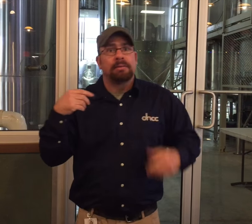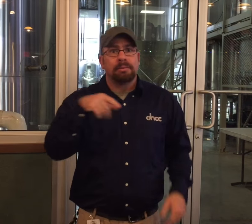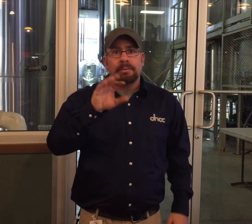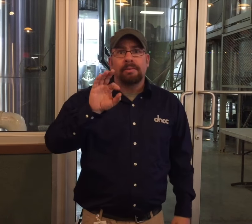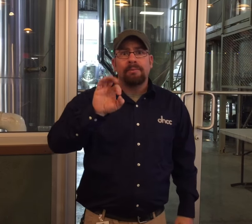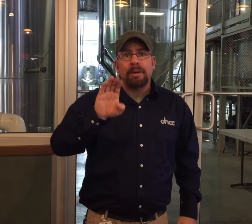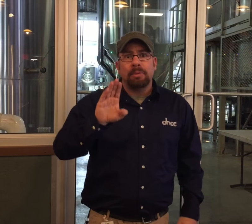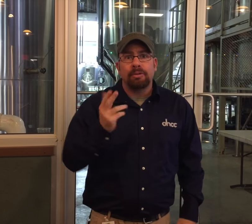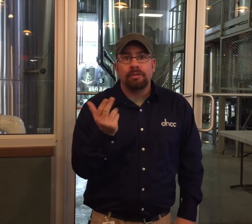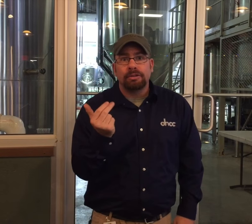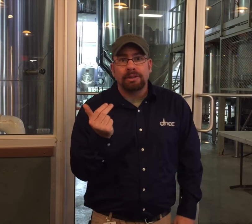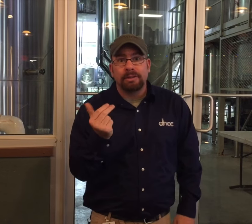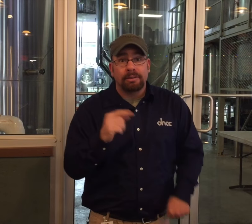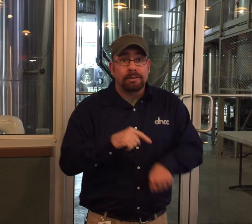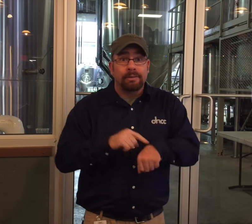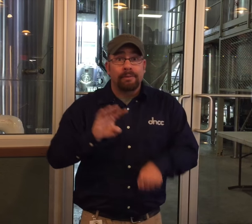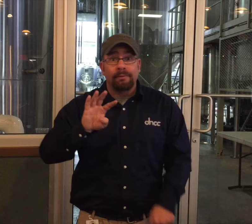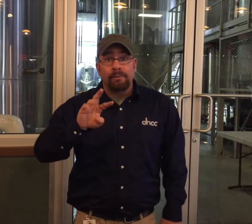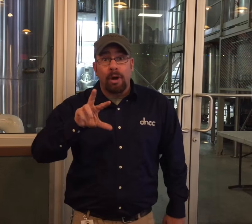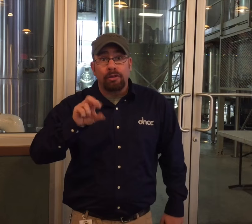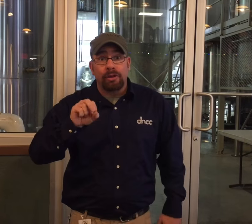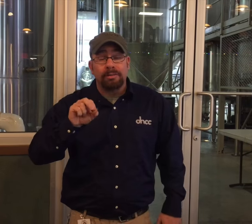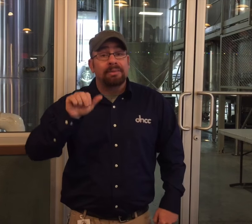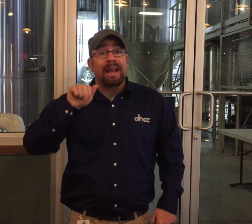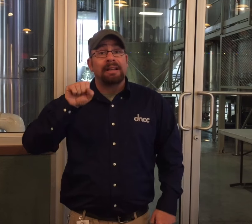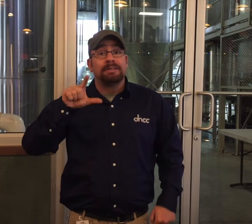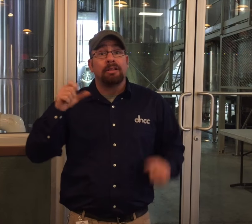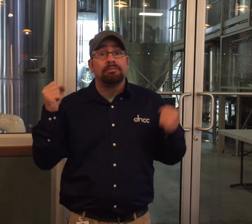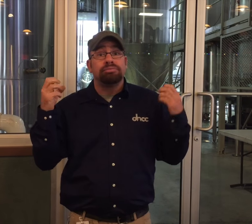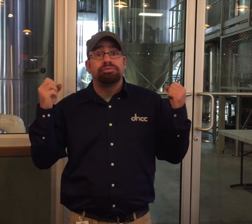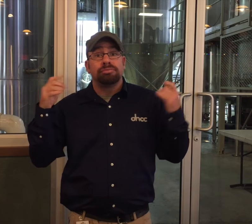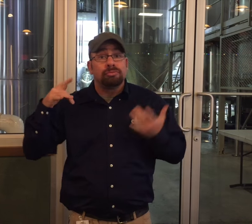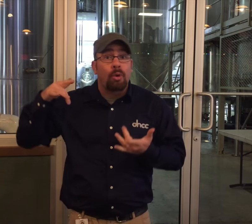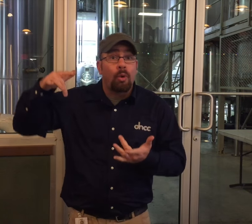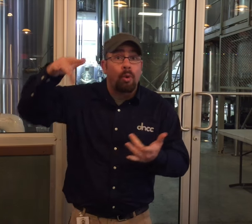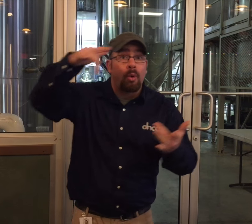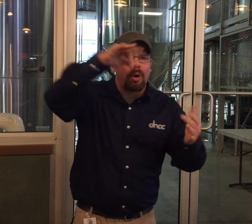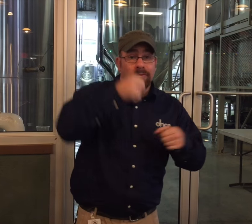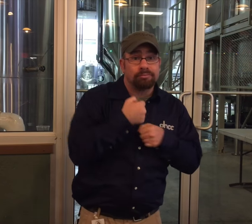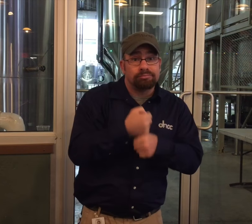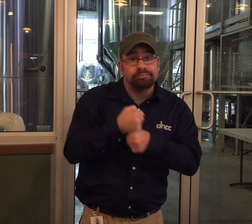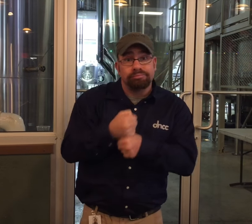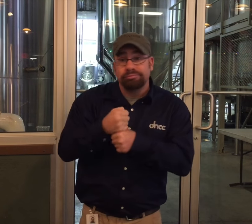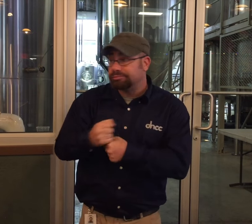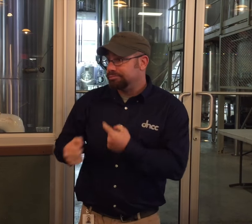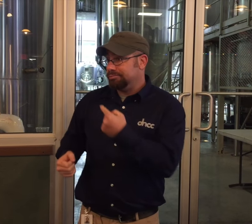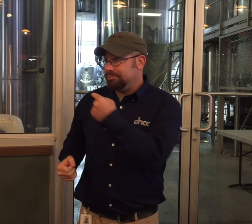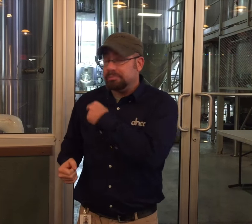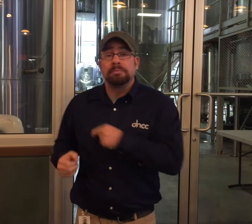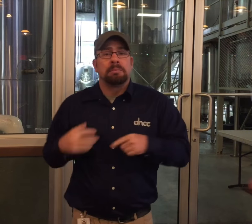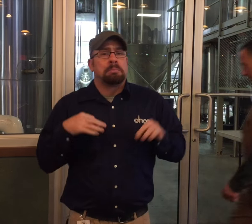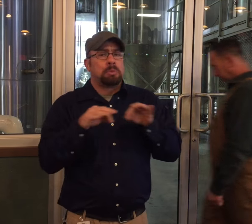It will be Saturday, February 13th at 4:30 PM. The tour of the Brewery will be interpreted in ASL.